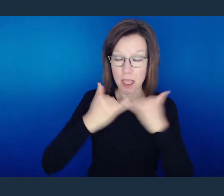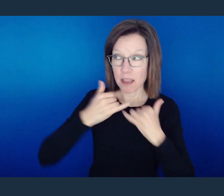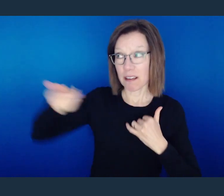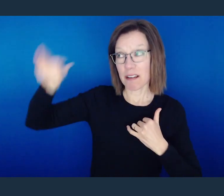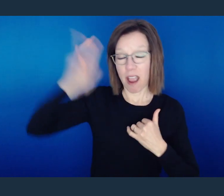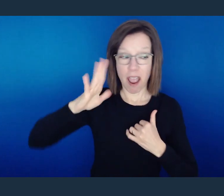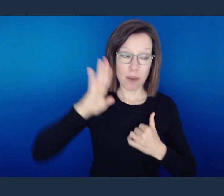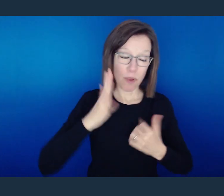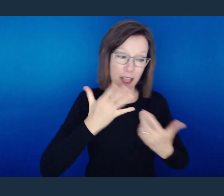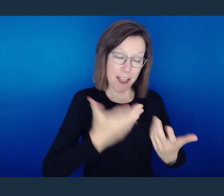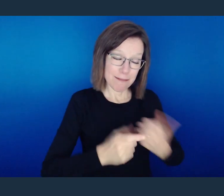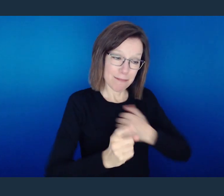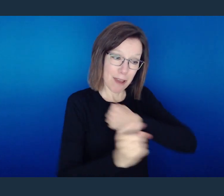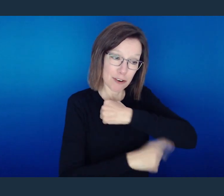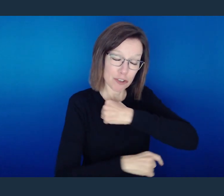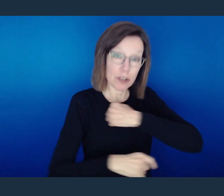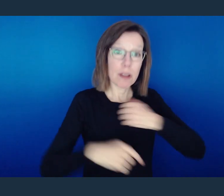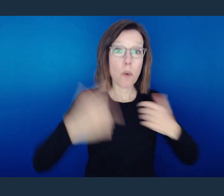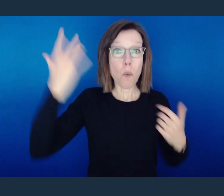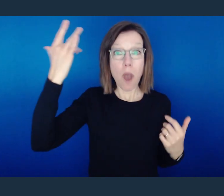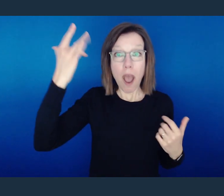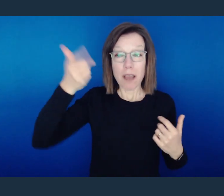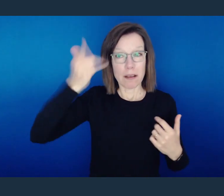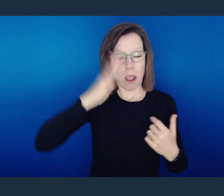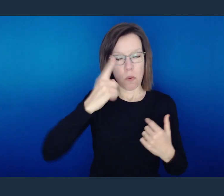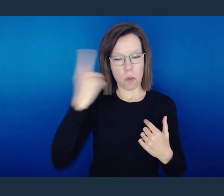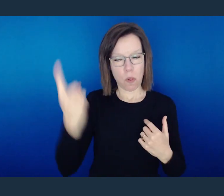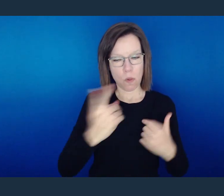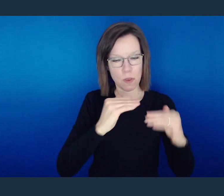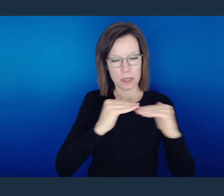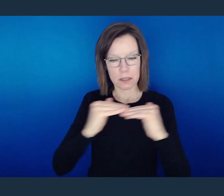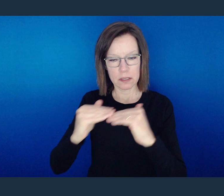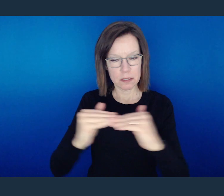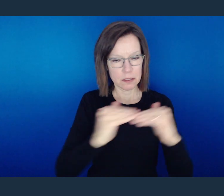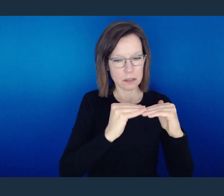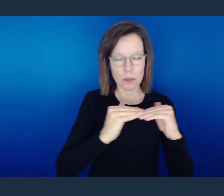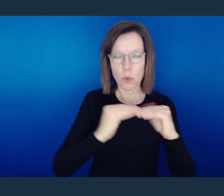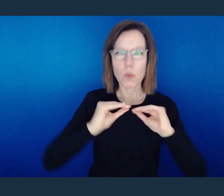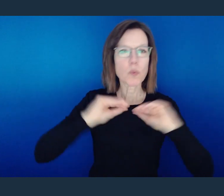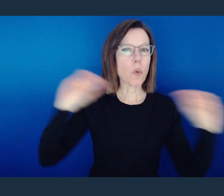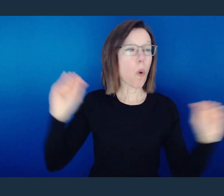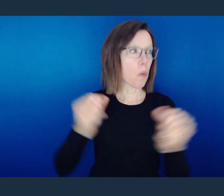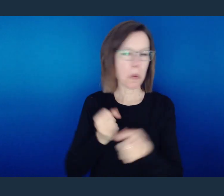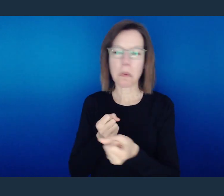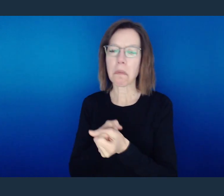when we function that way is because God shows no partiality. That's the second point.